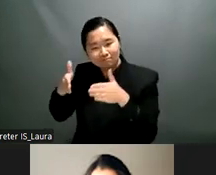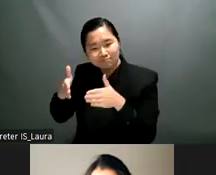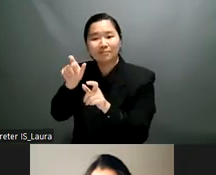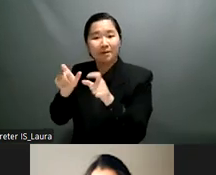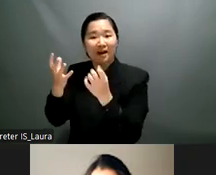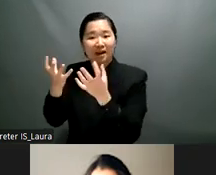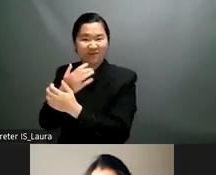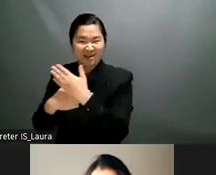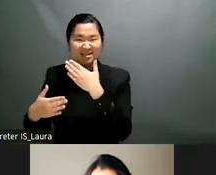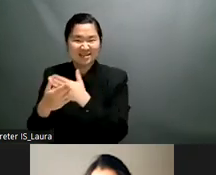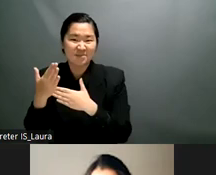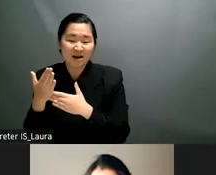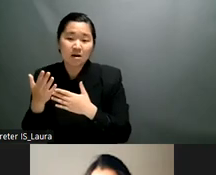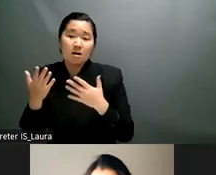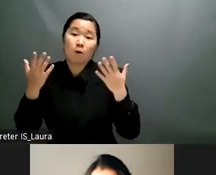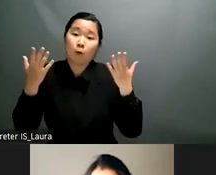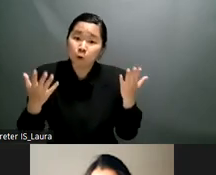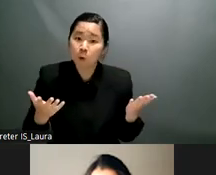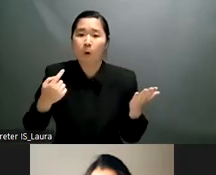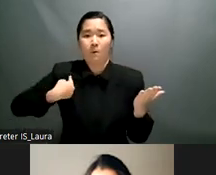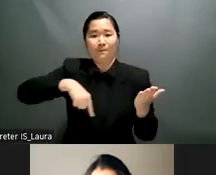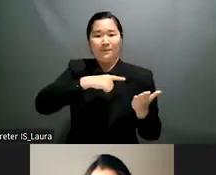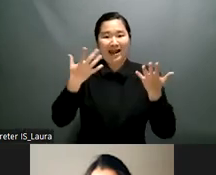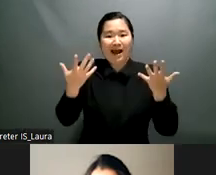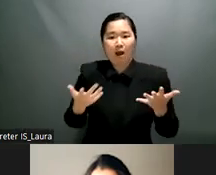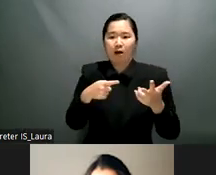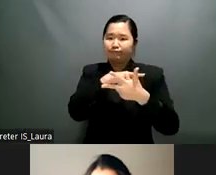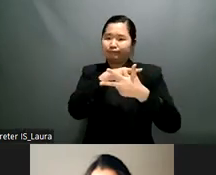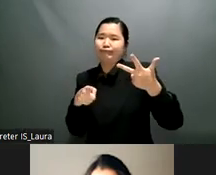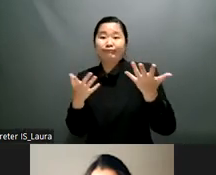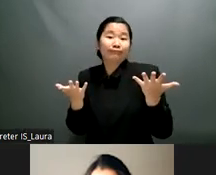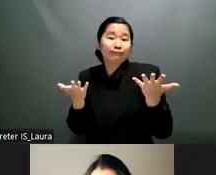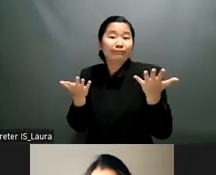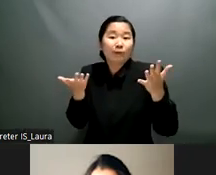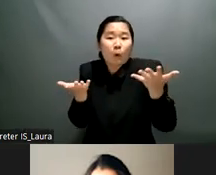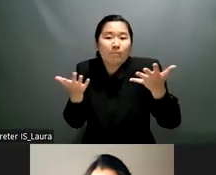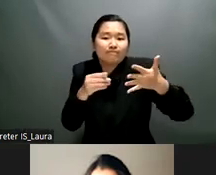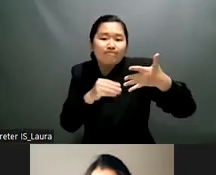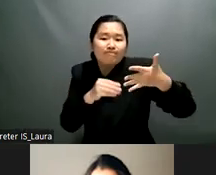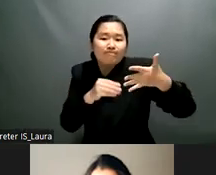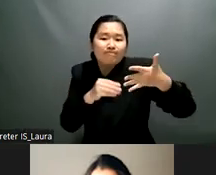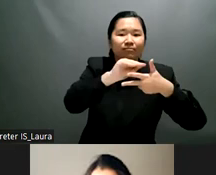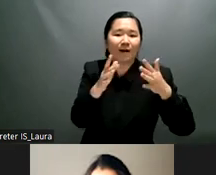societies in the coveted context and beyond there are three main themes that will be considered